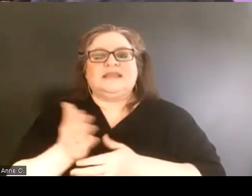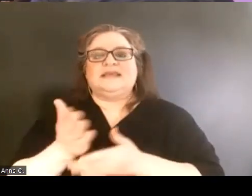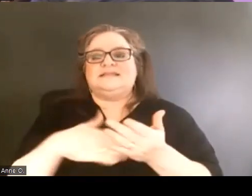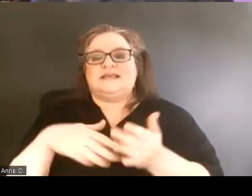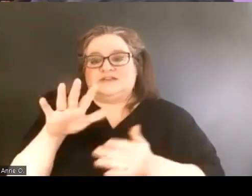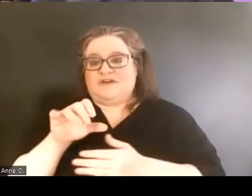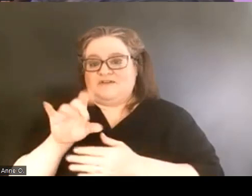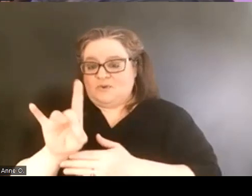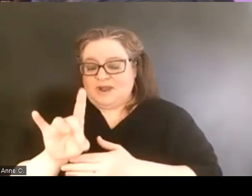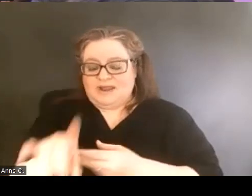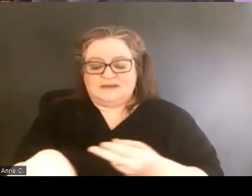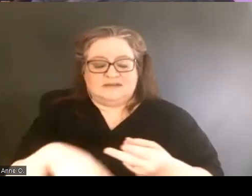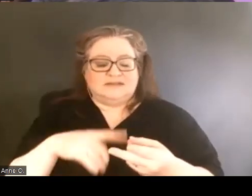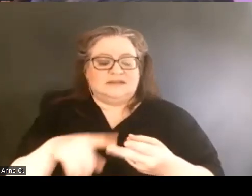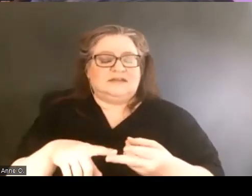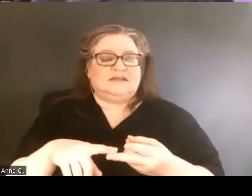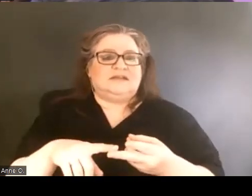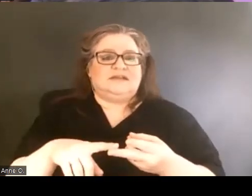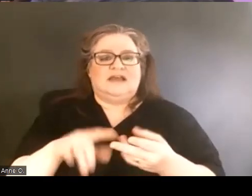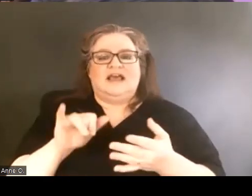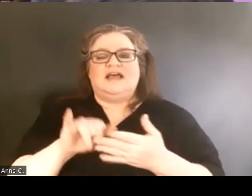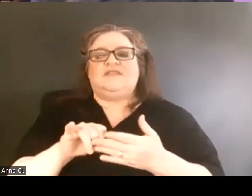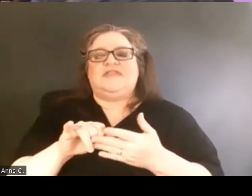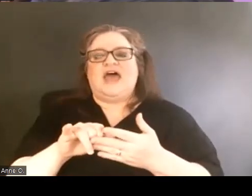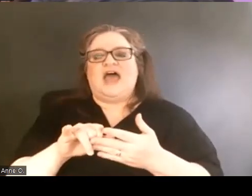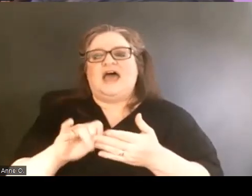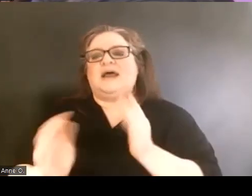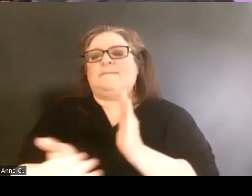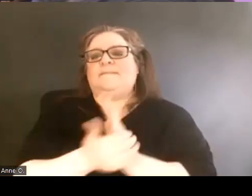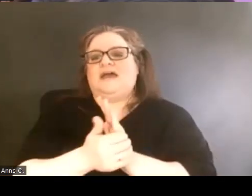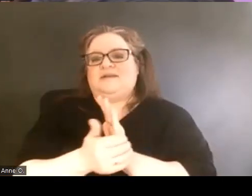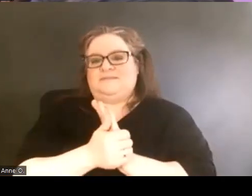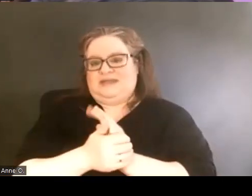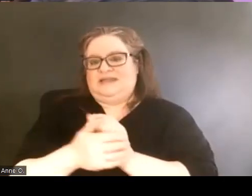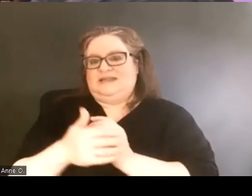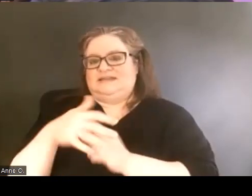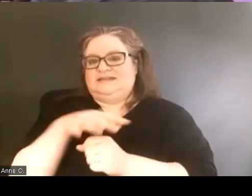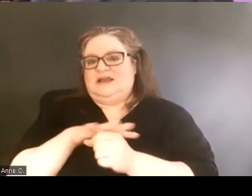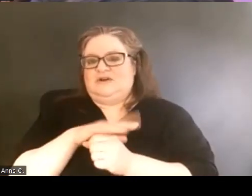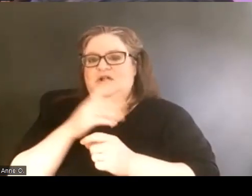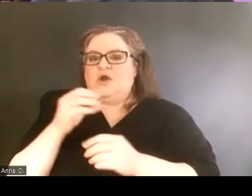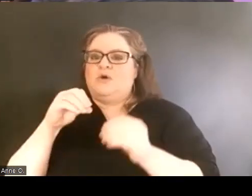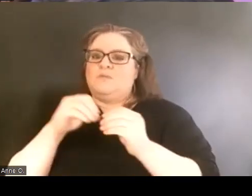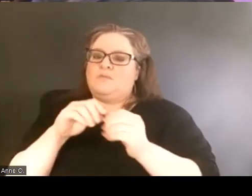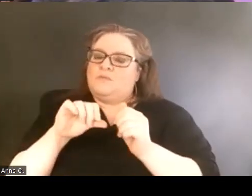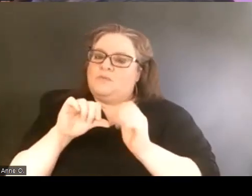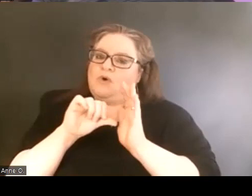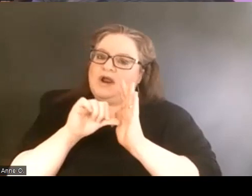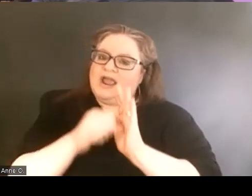we're getting into that amendment's territory, we're getting into more emphasis on digital accessibility.